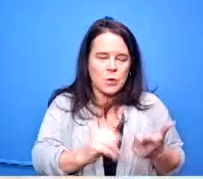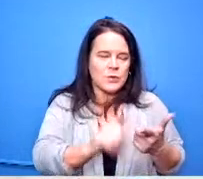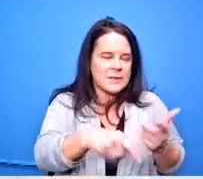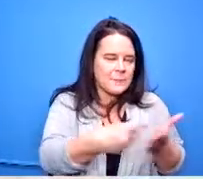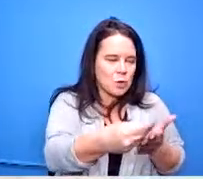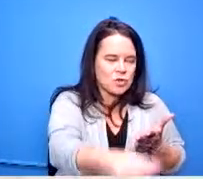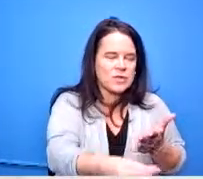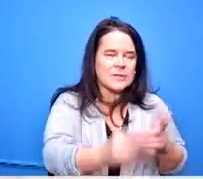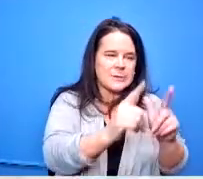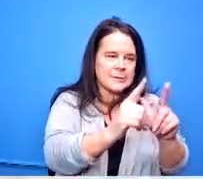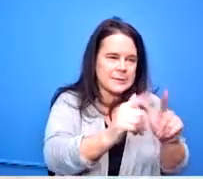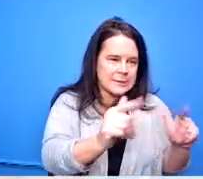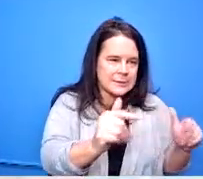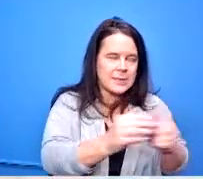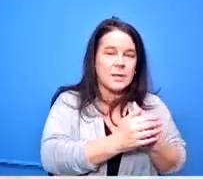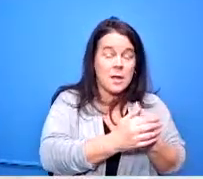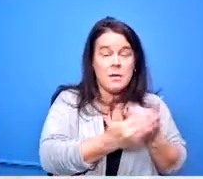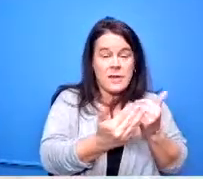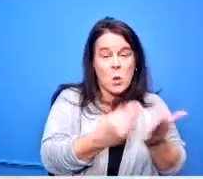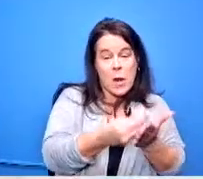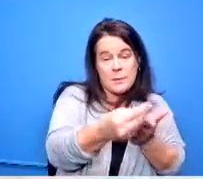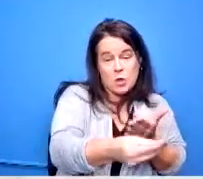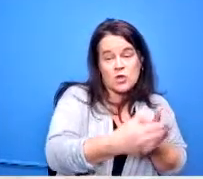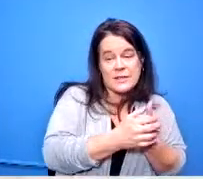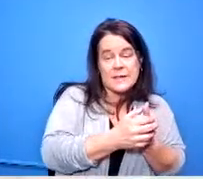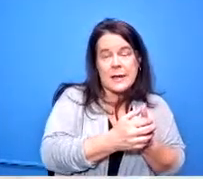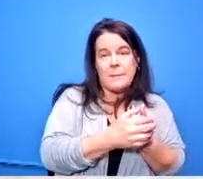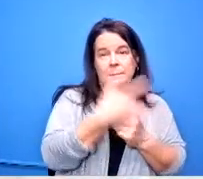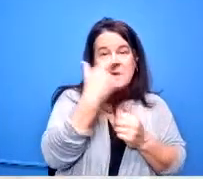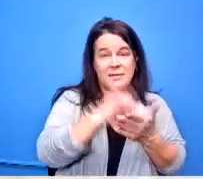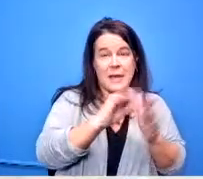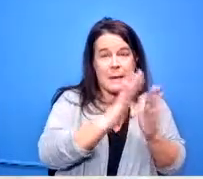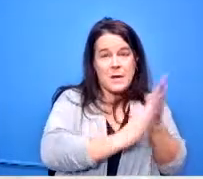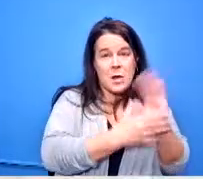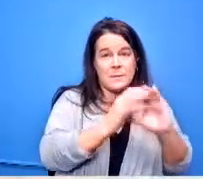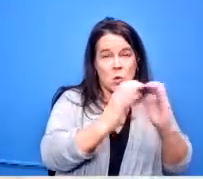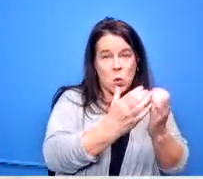and and they also purchase those materials because that becomes a course once you approve it and then